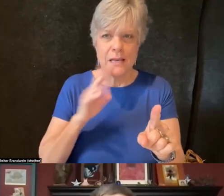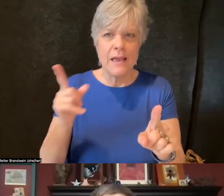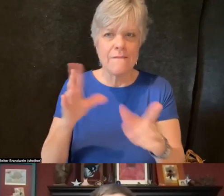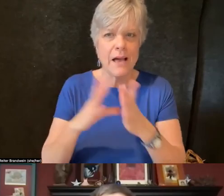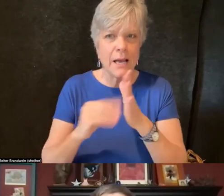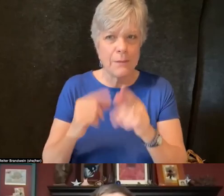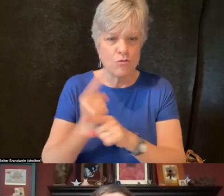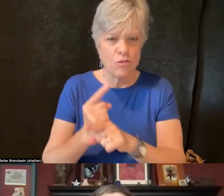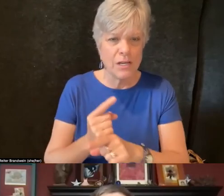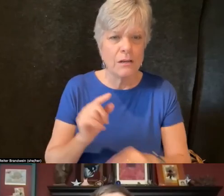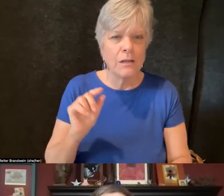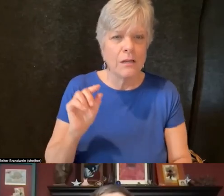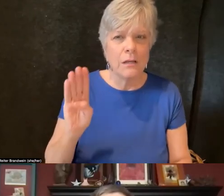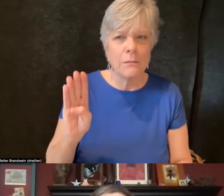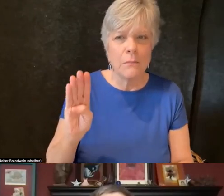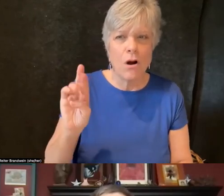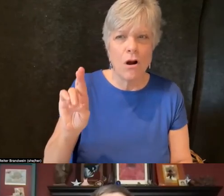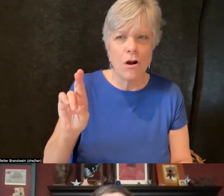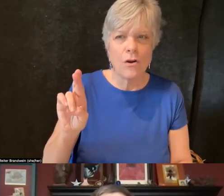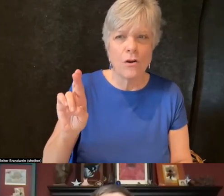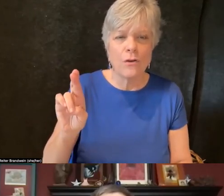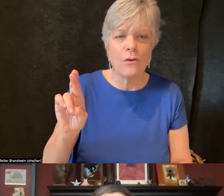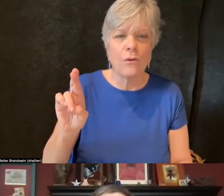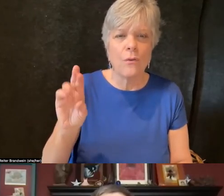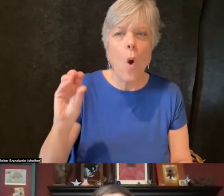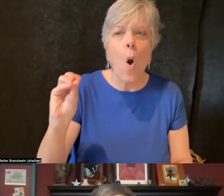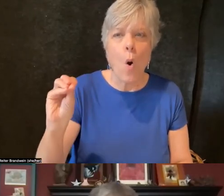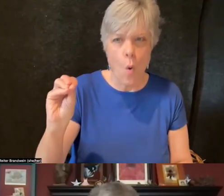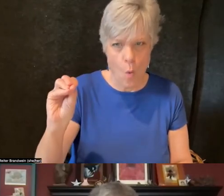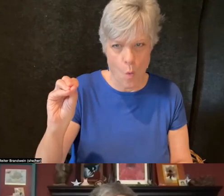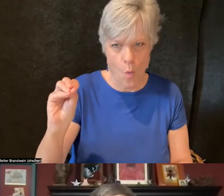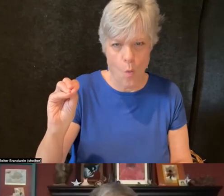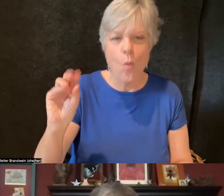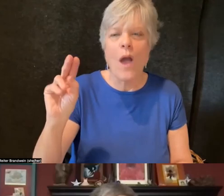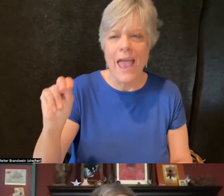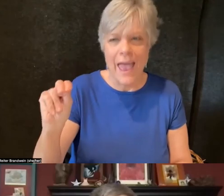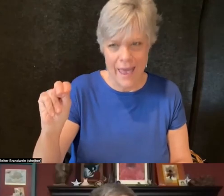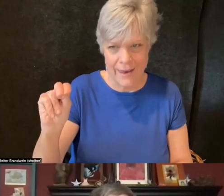it should be B-R-O-N-F-E-N-B-R-E-N-N-E-R.